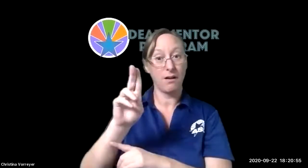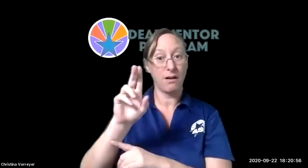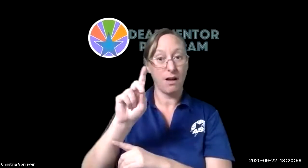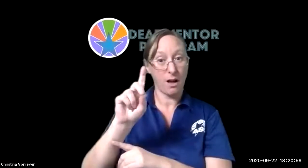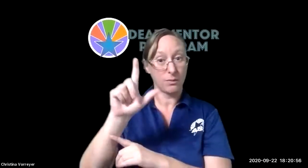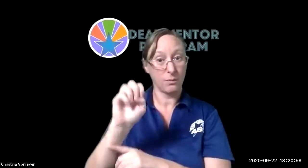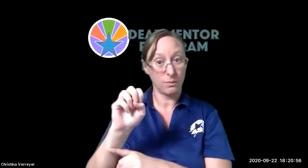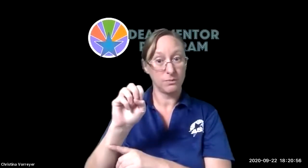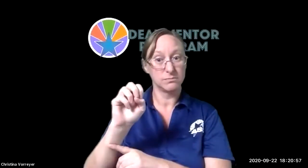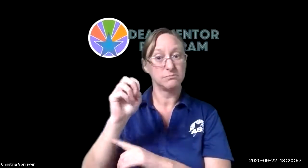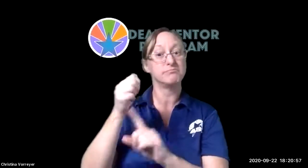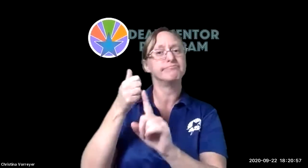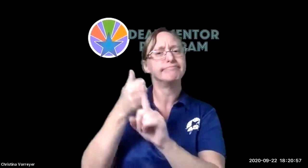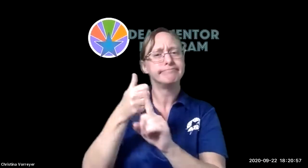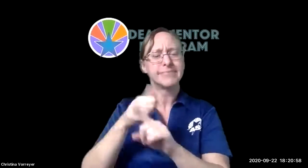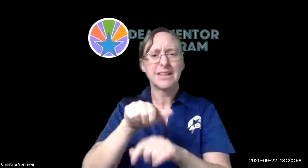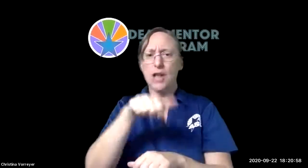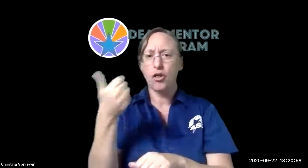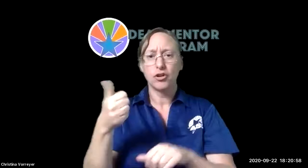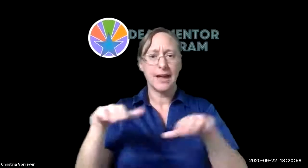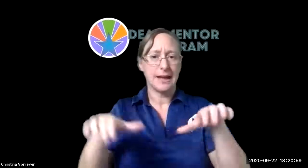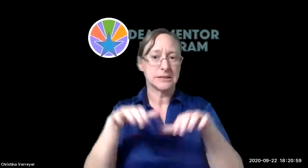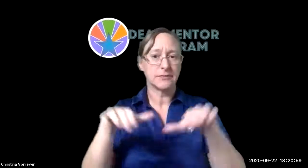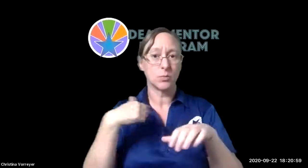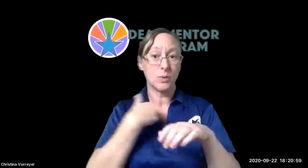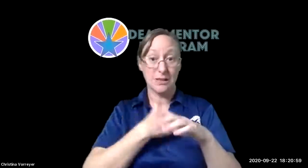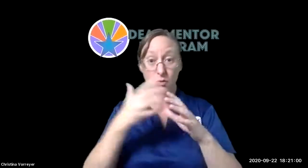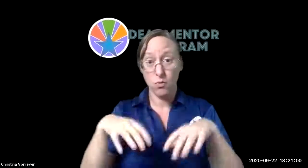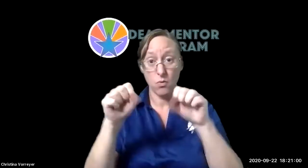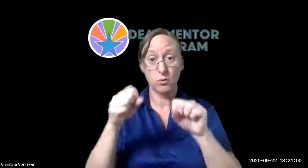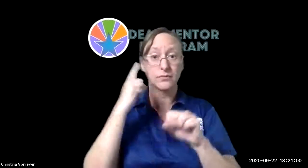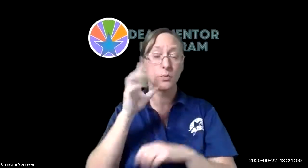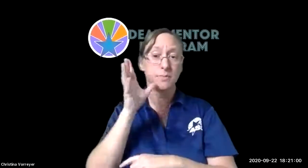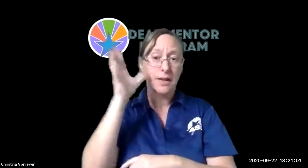established a